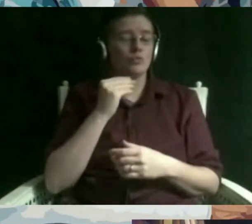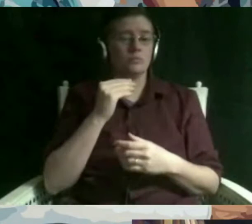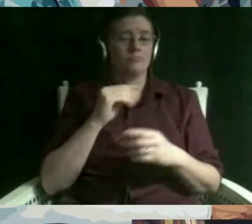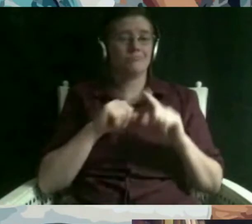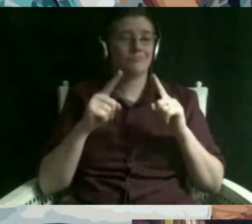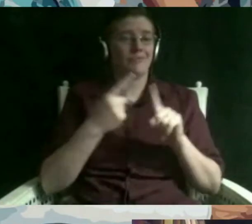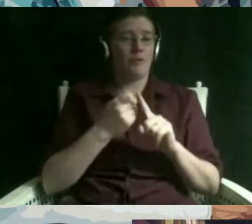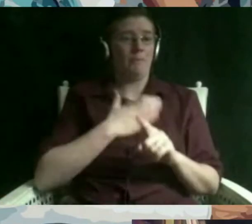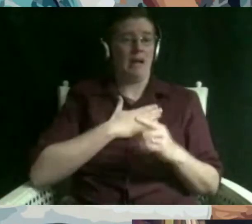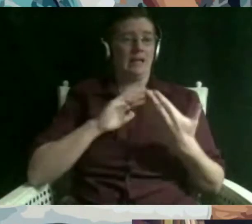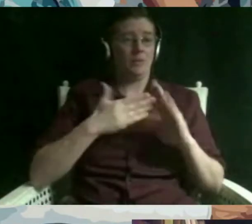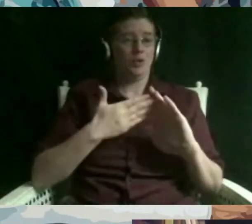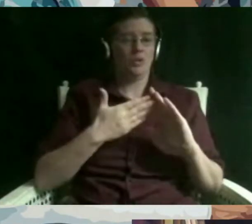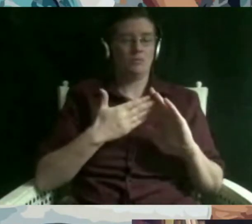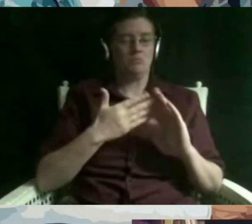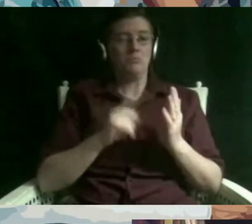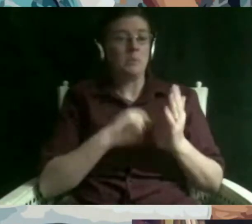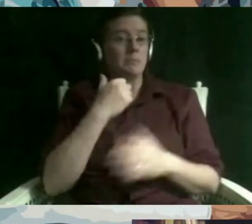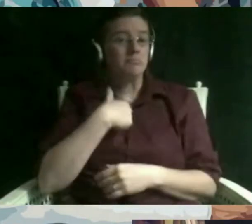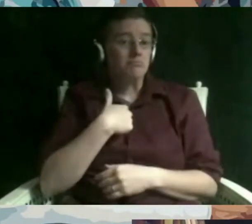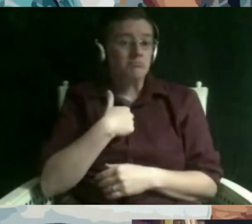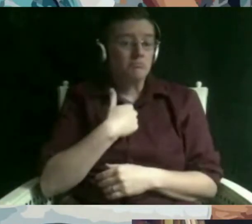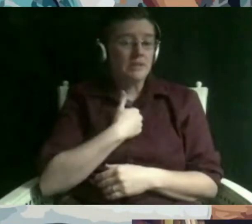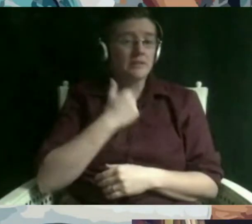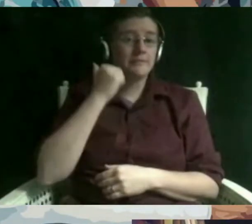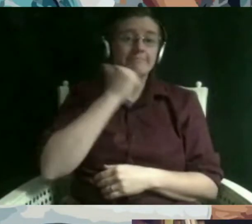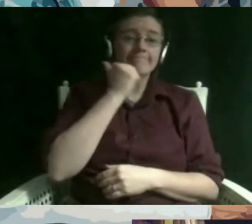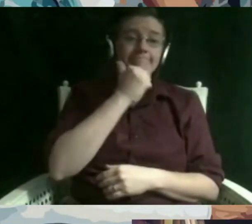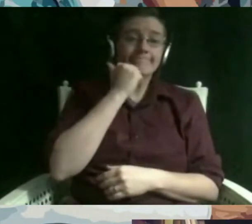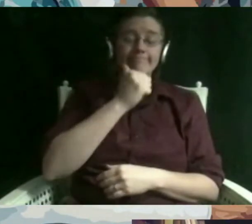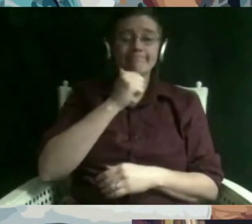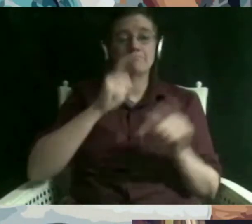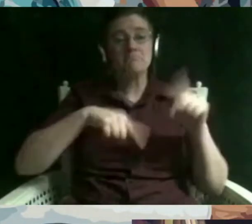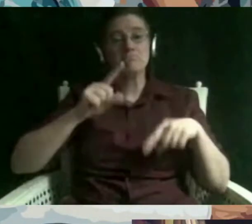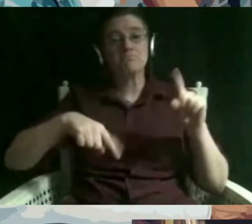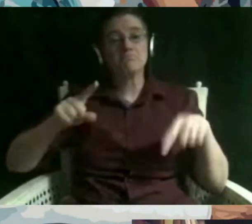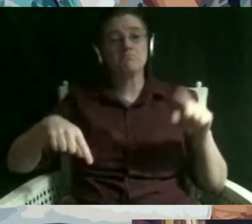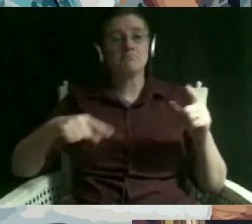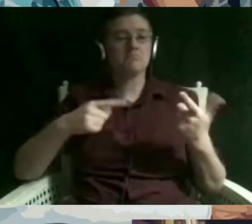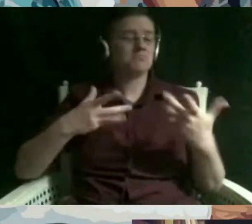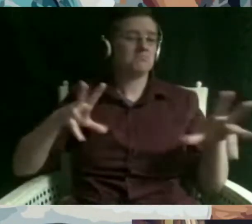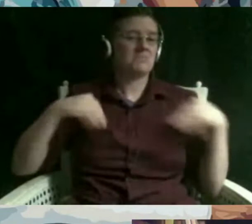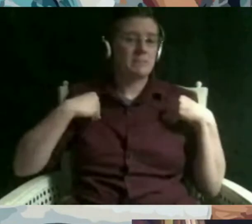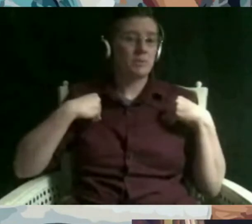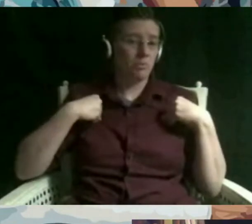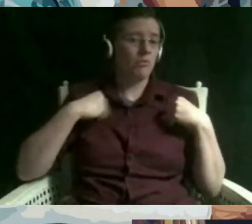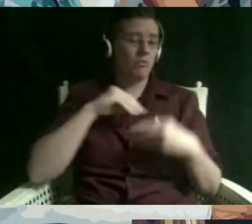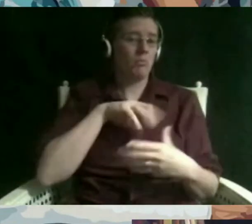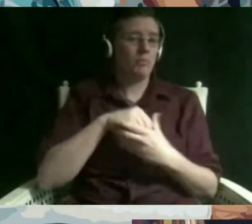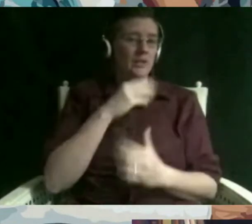myself from day to day and that's perfectly acceptable in judaism yeah that's actually